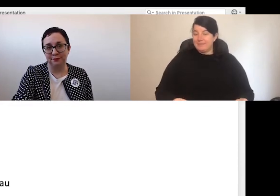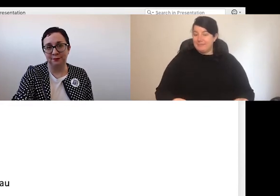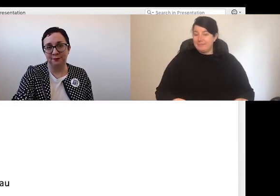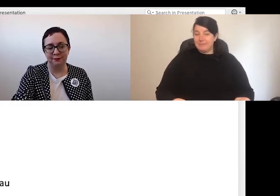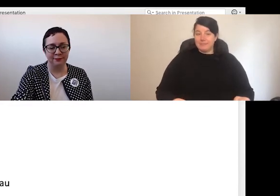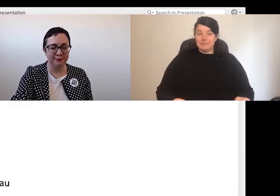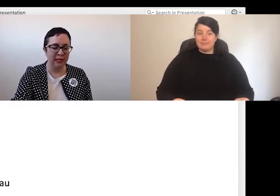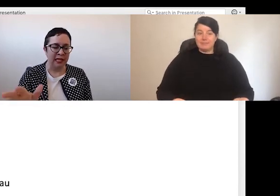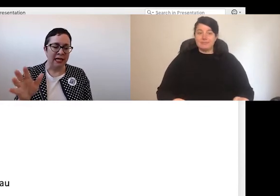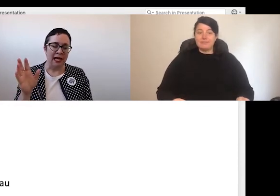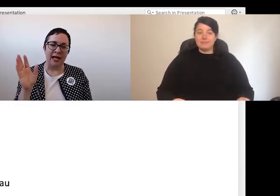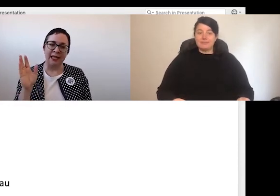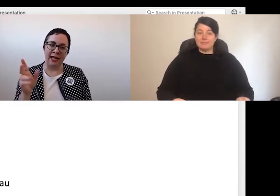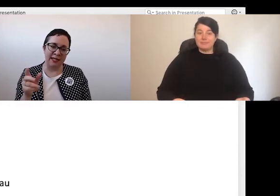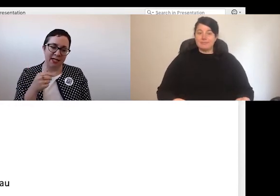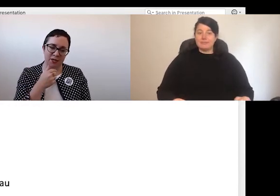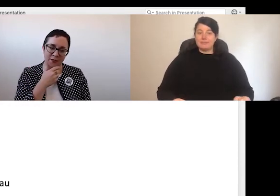In case they're useful I